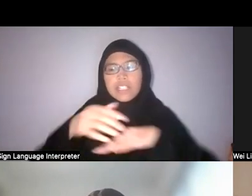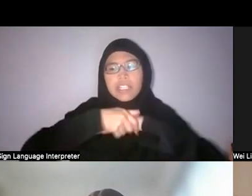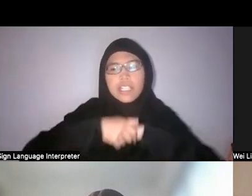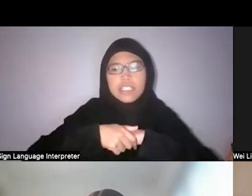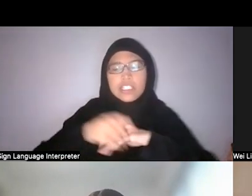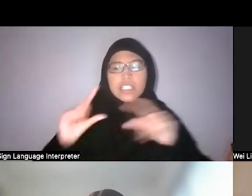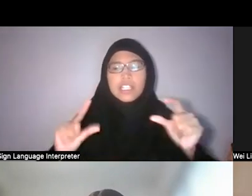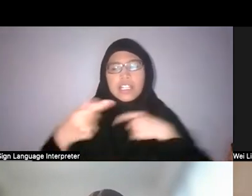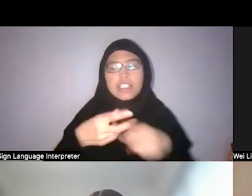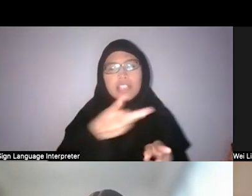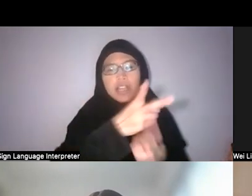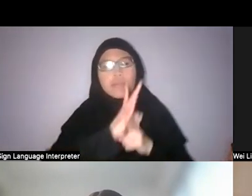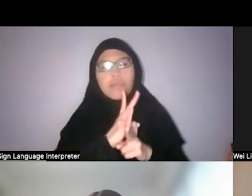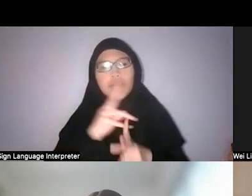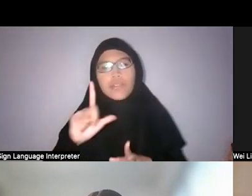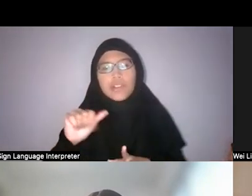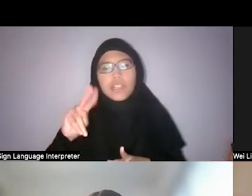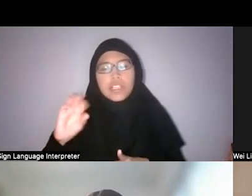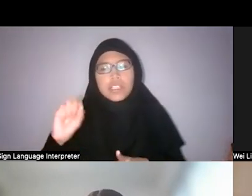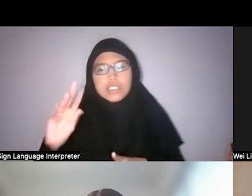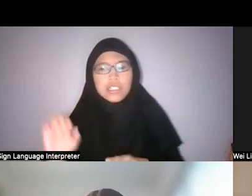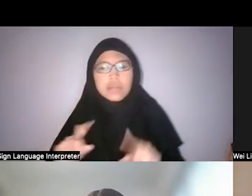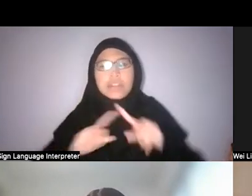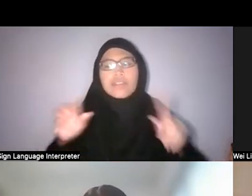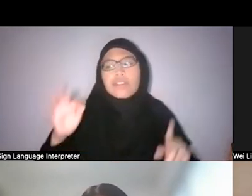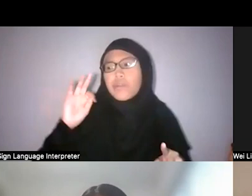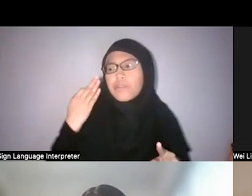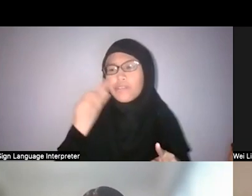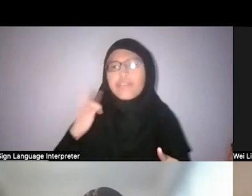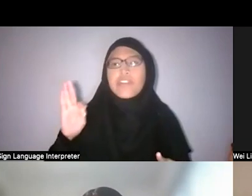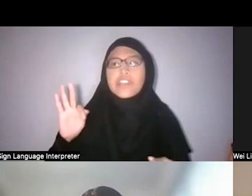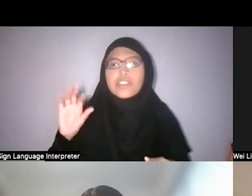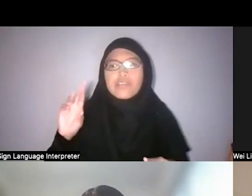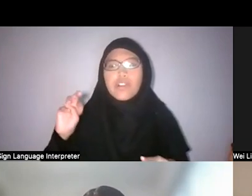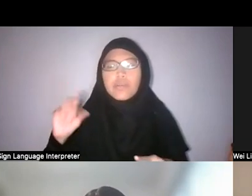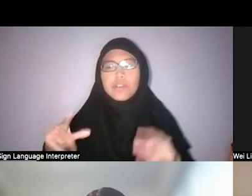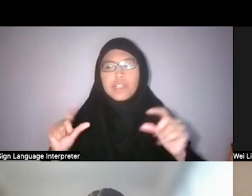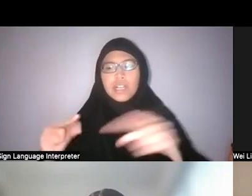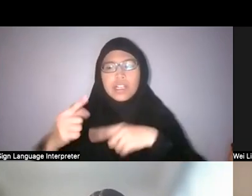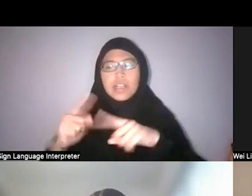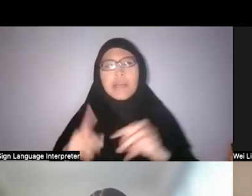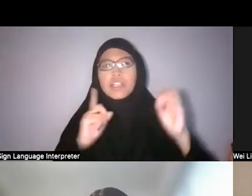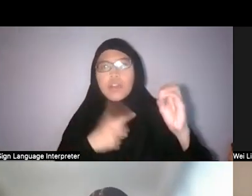very different from a French formal garden, but still what its objectives are aligned with are